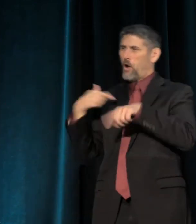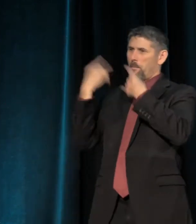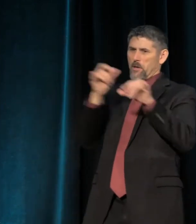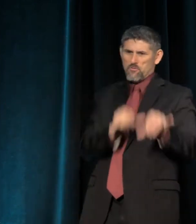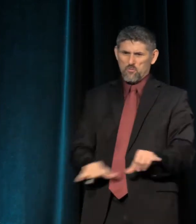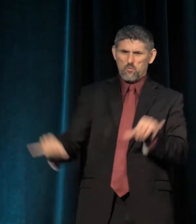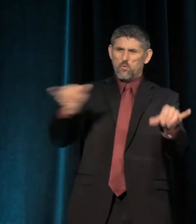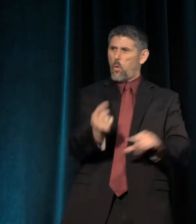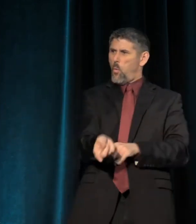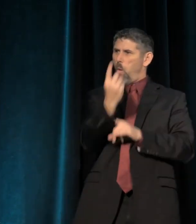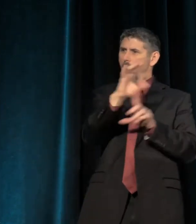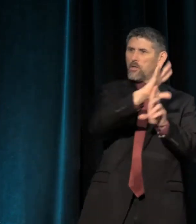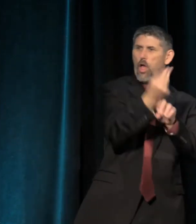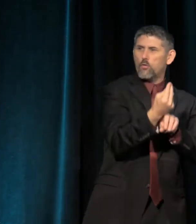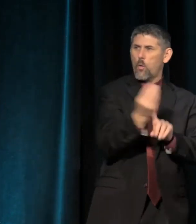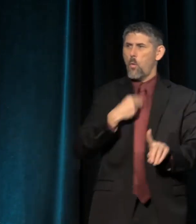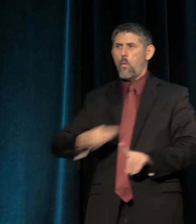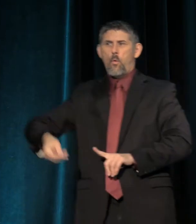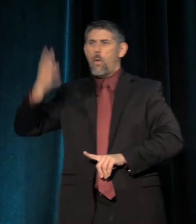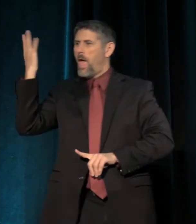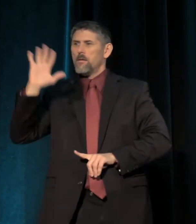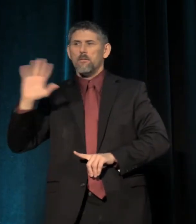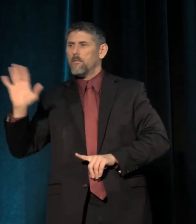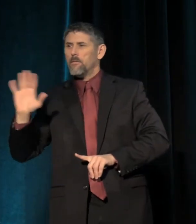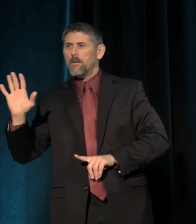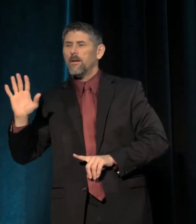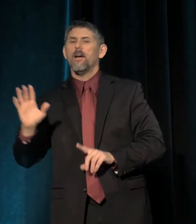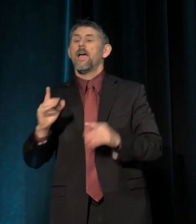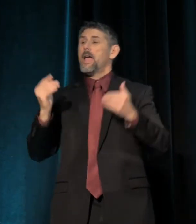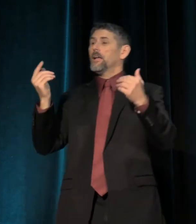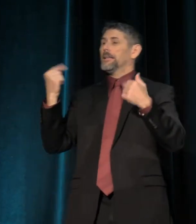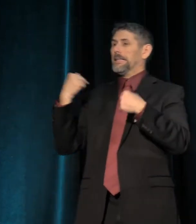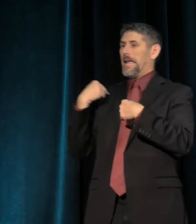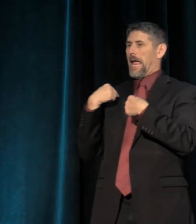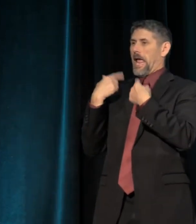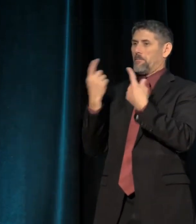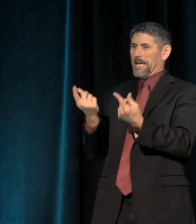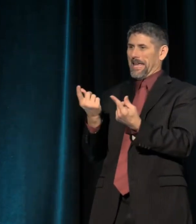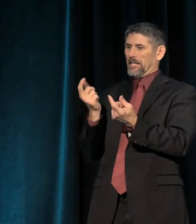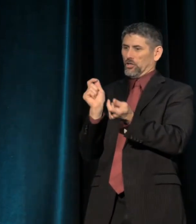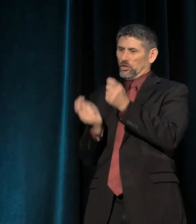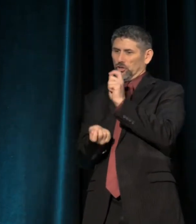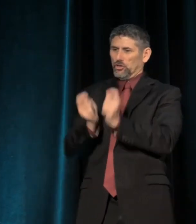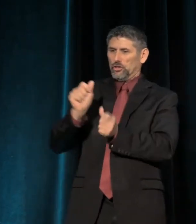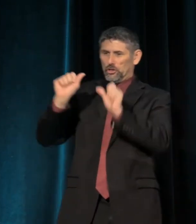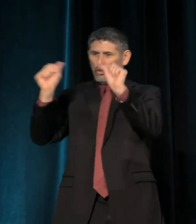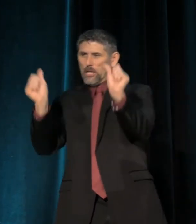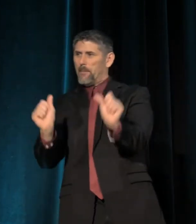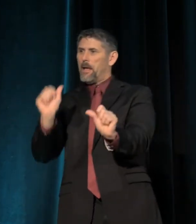and white only. That it had been shaped always by all of the peoples